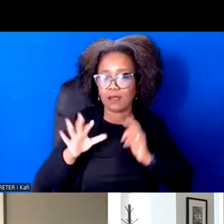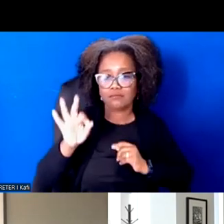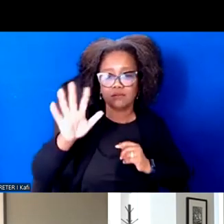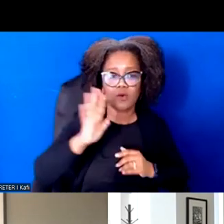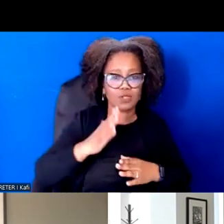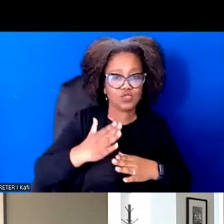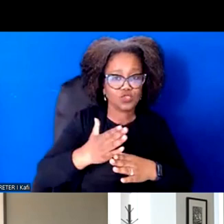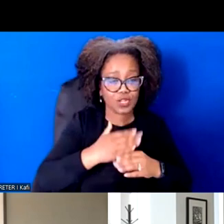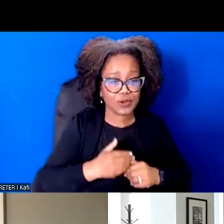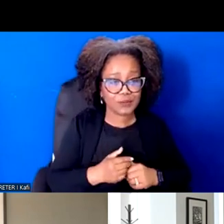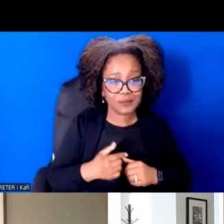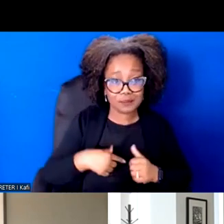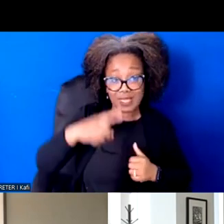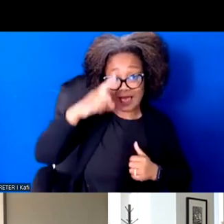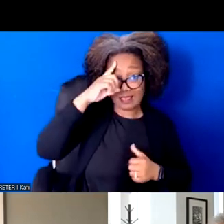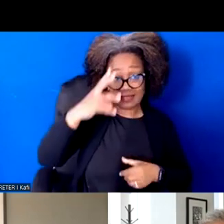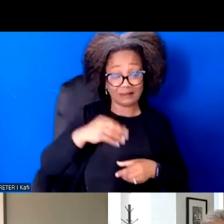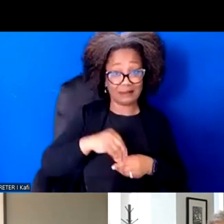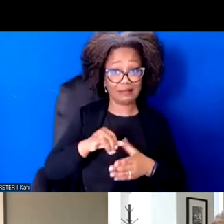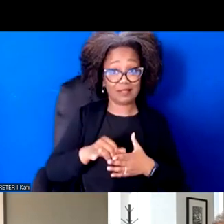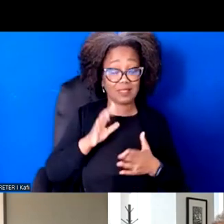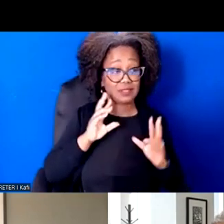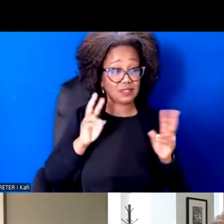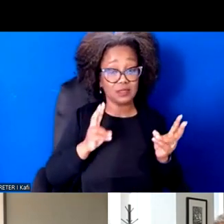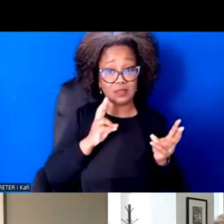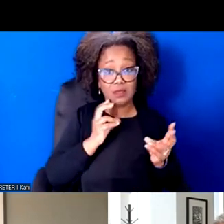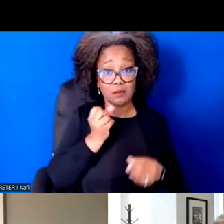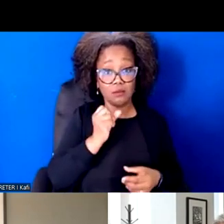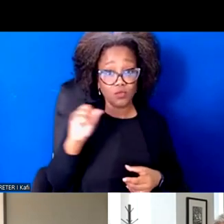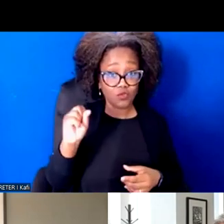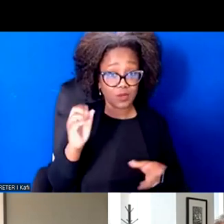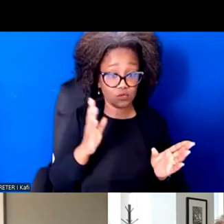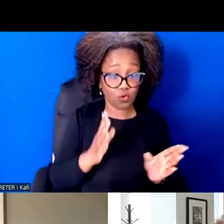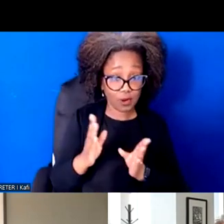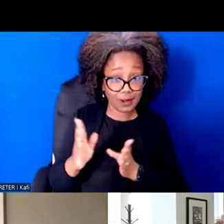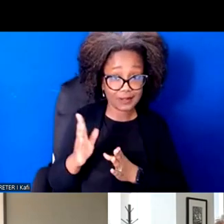organizing side, we are building our capacity and really integrating and changing the